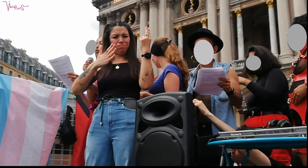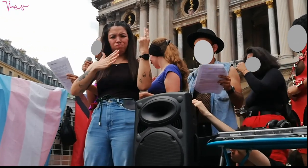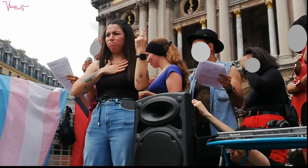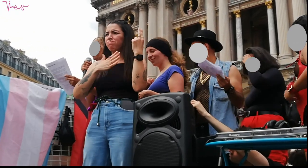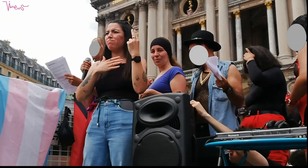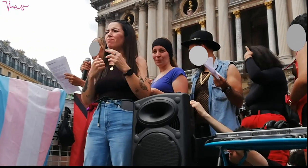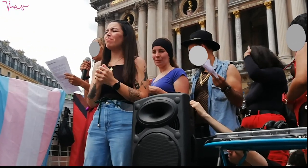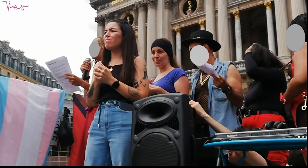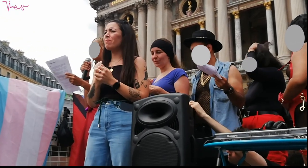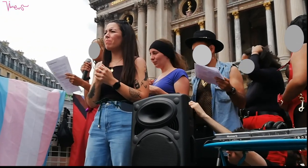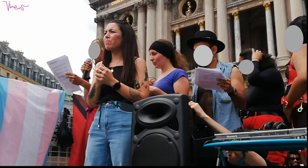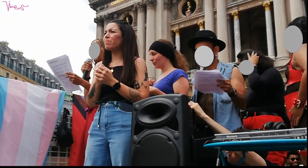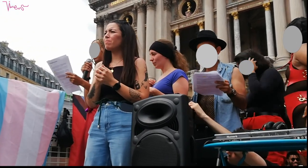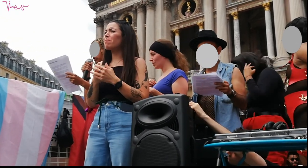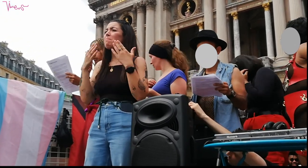We will no longer make any concessions.